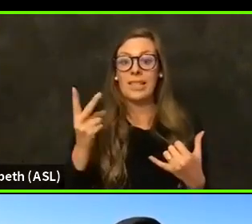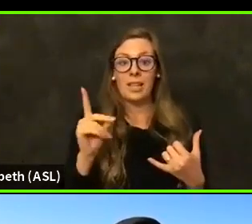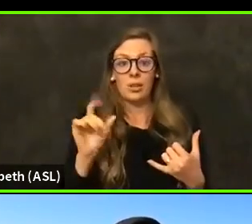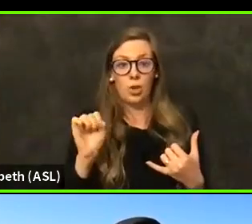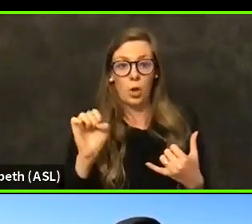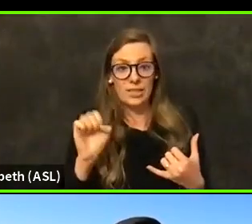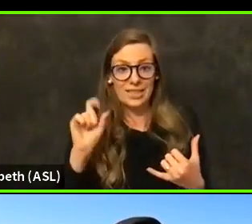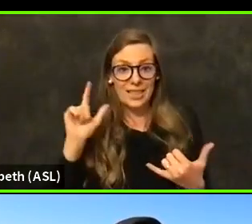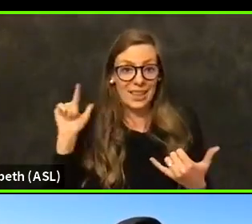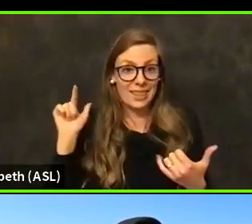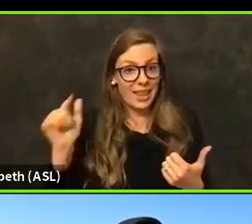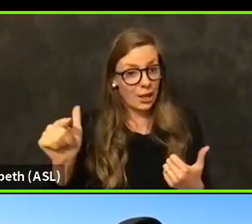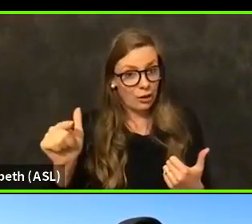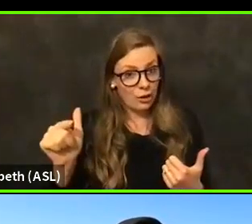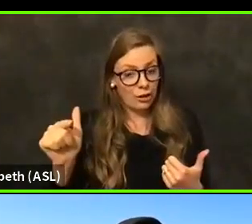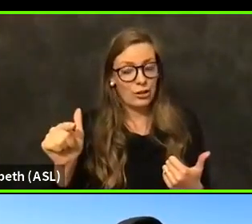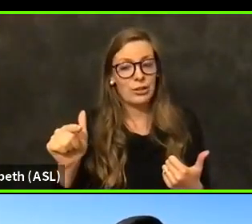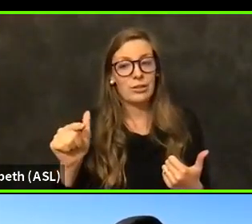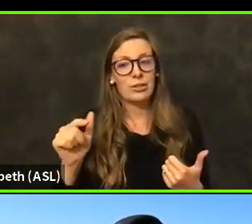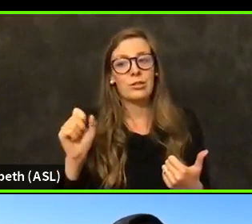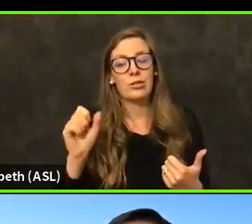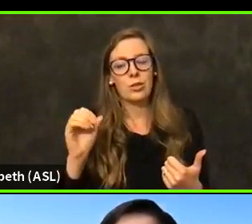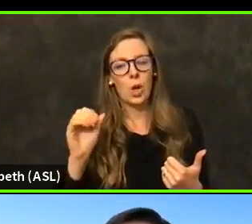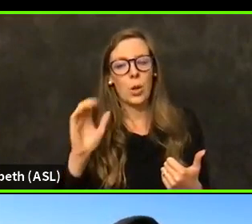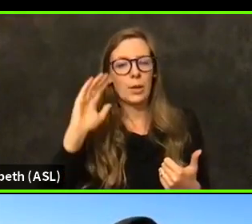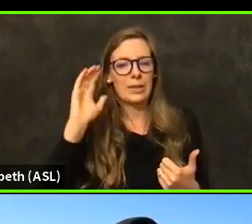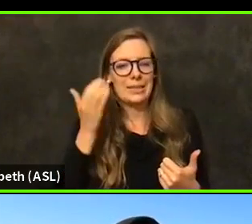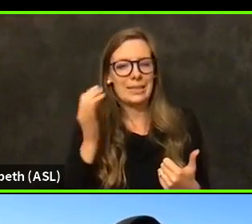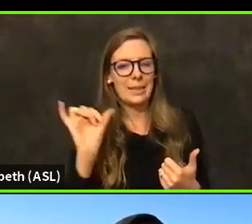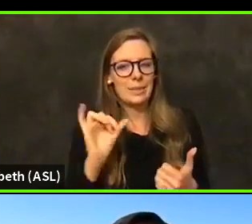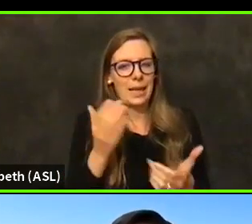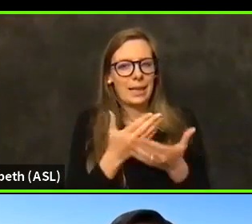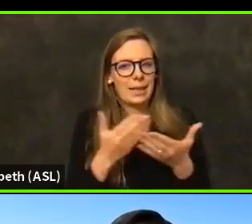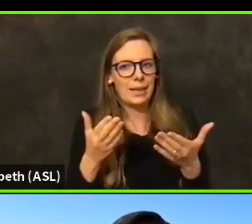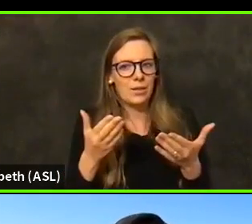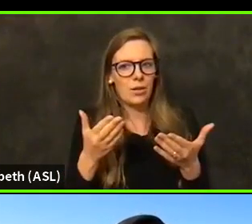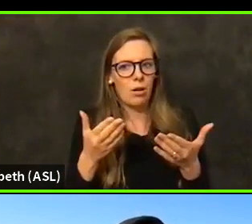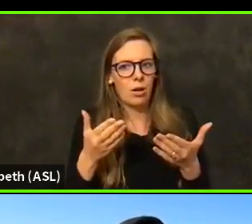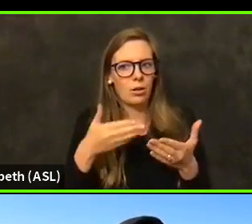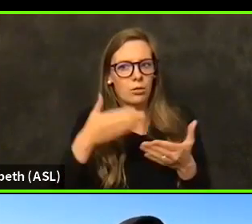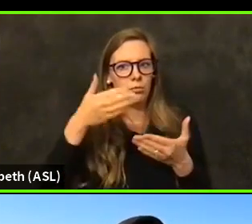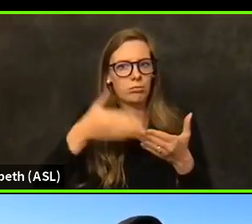And so it'll seem like things are closed off when, in fact, they're simply doing